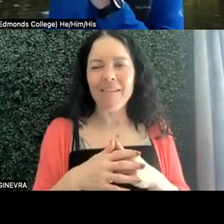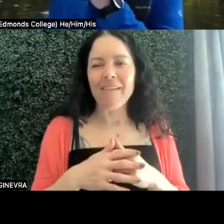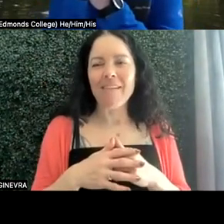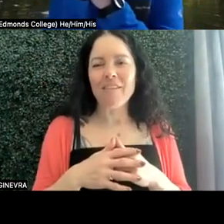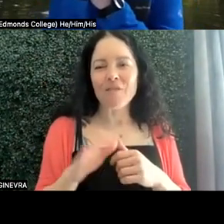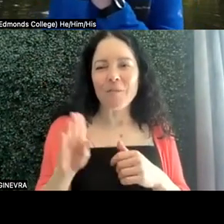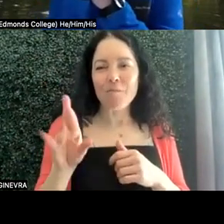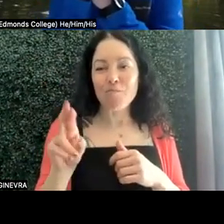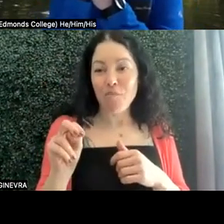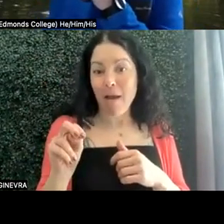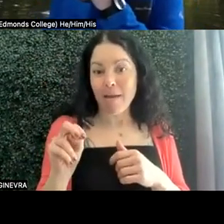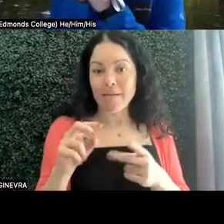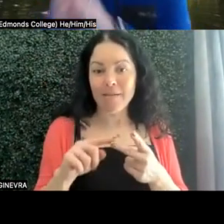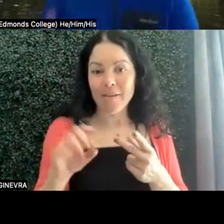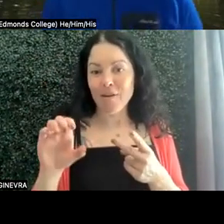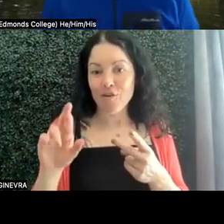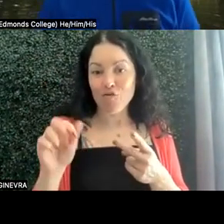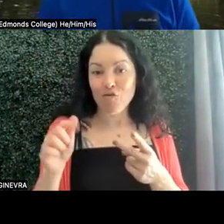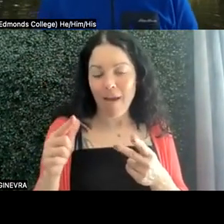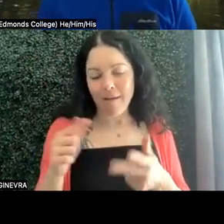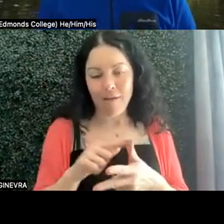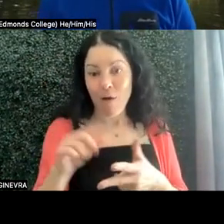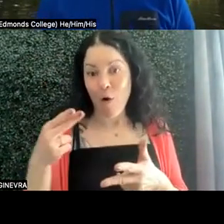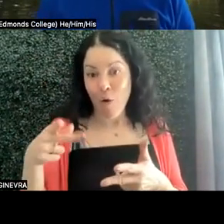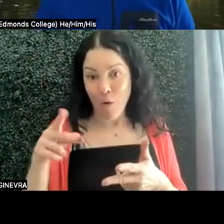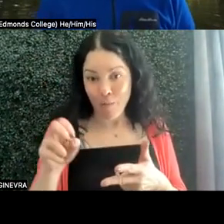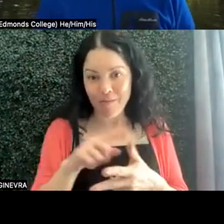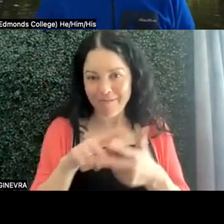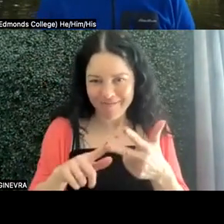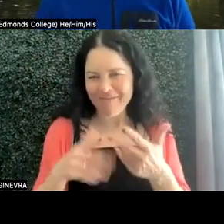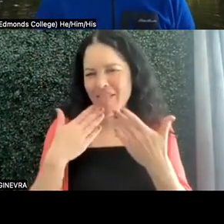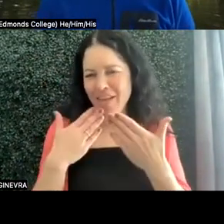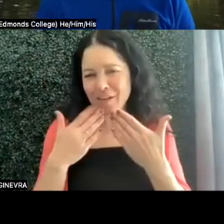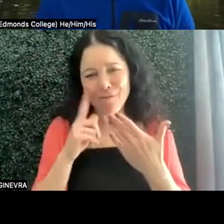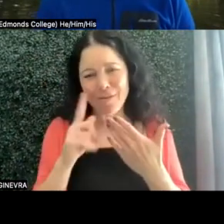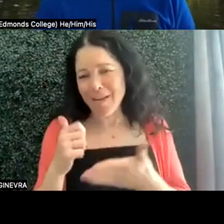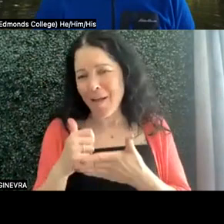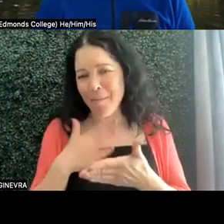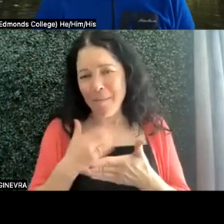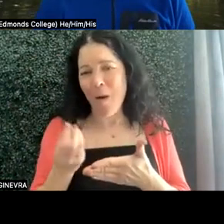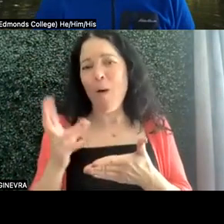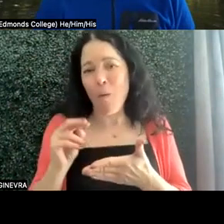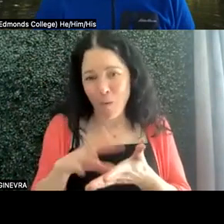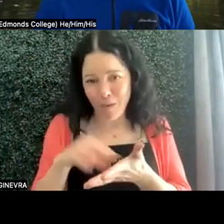for joining us today. They've been so integral to my own learning as a disability